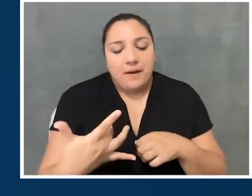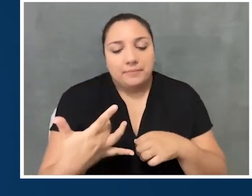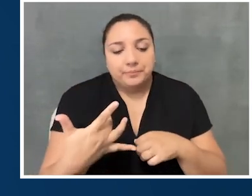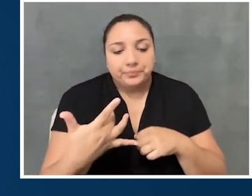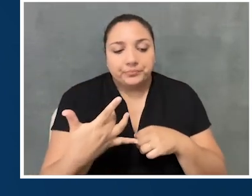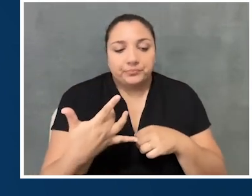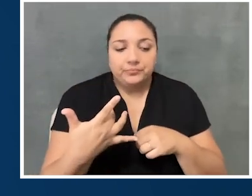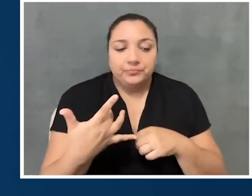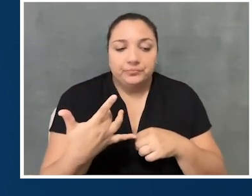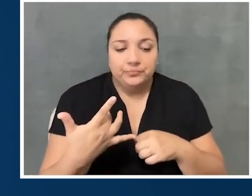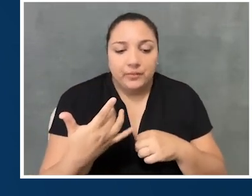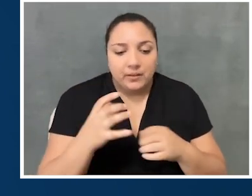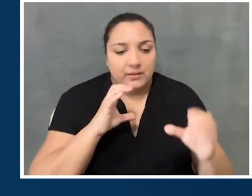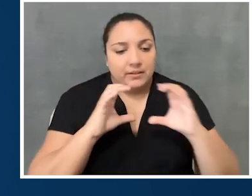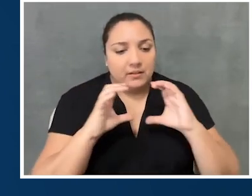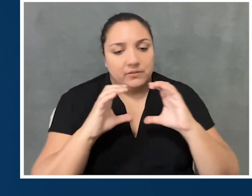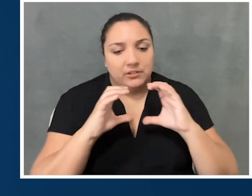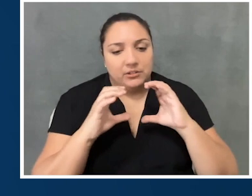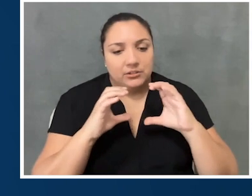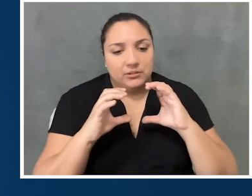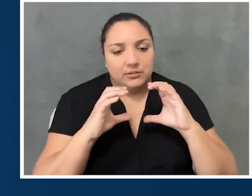the way that the conversations are going are about,